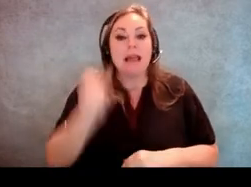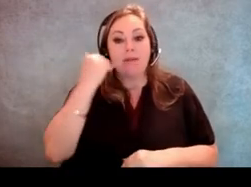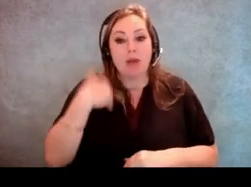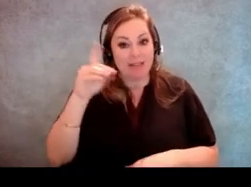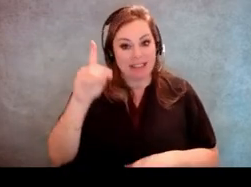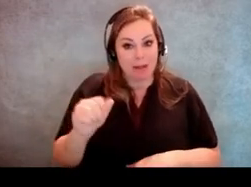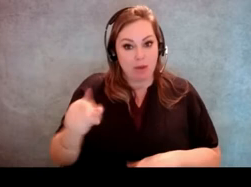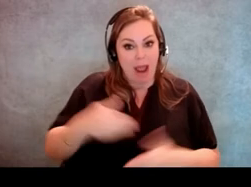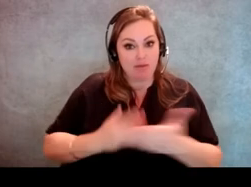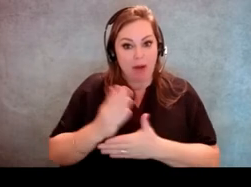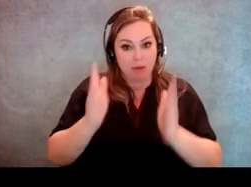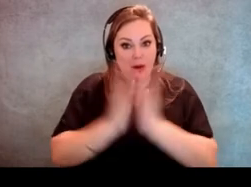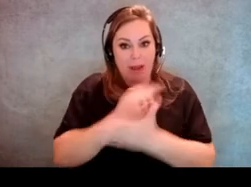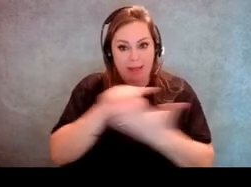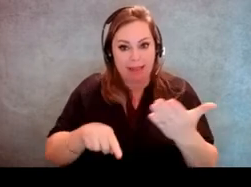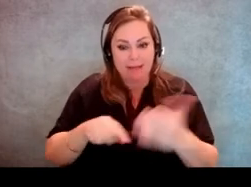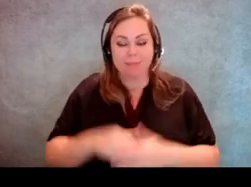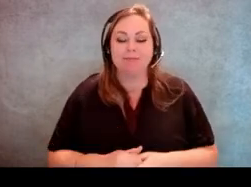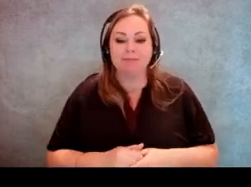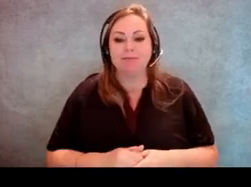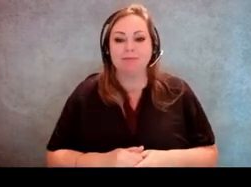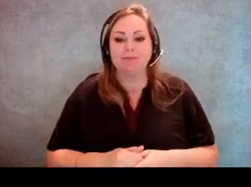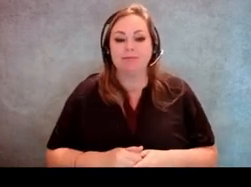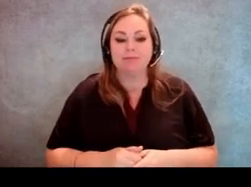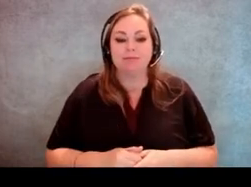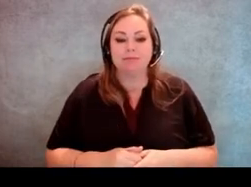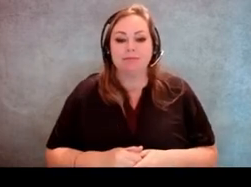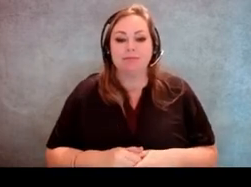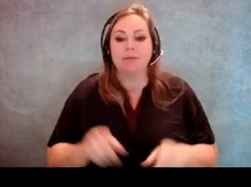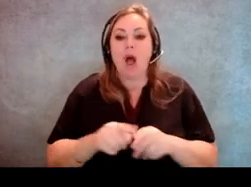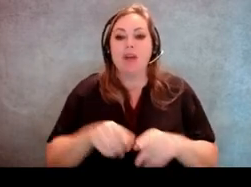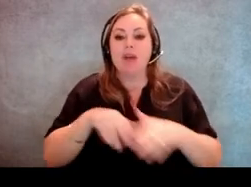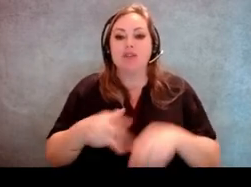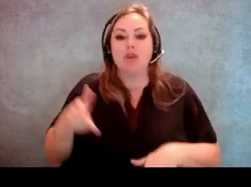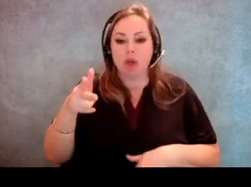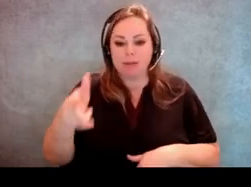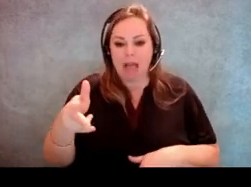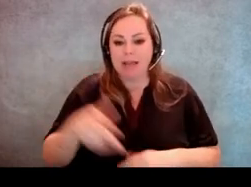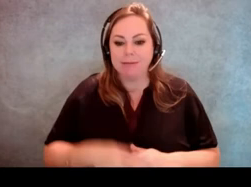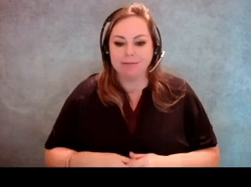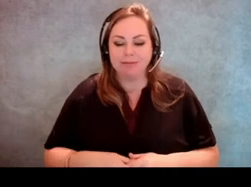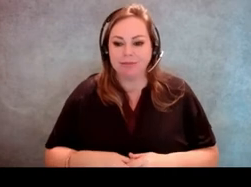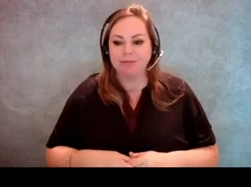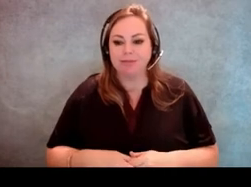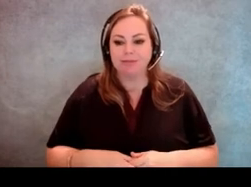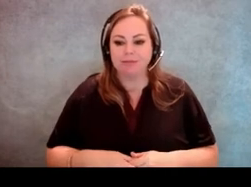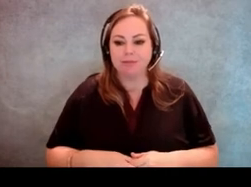you have the right to request these and also access to curbside voting. [Jeff Miller] And can I just say